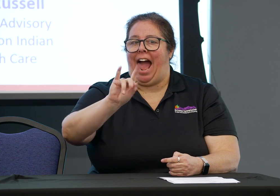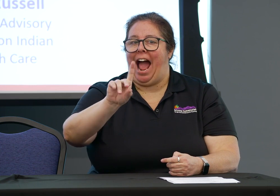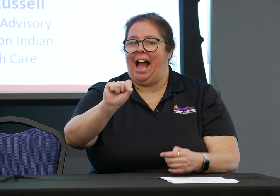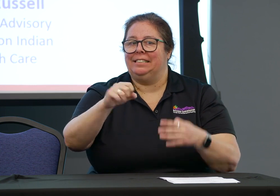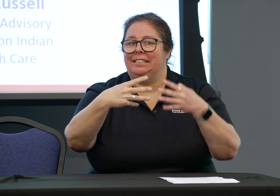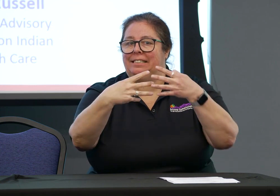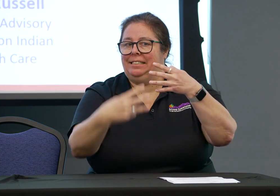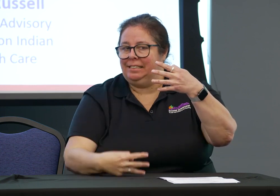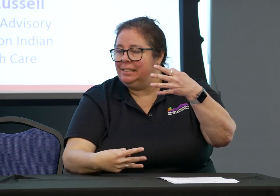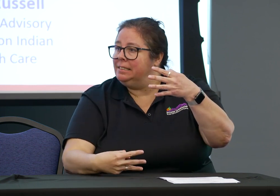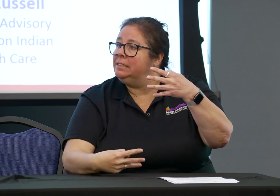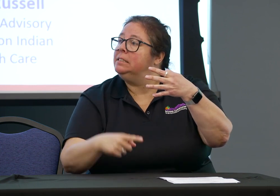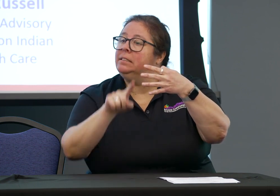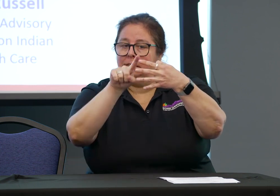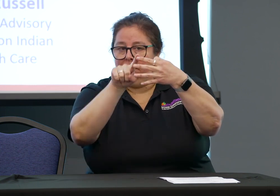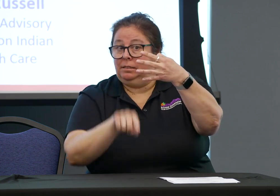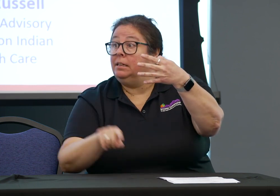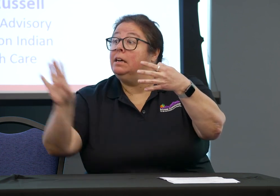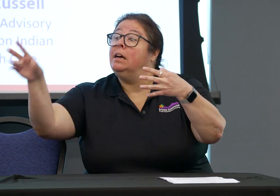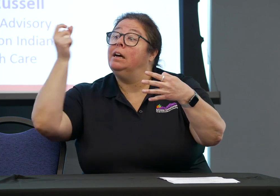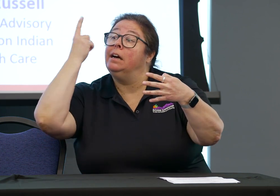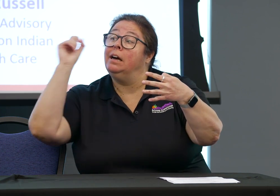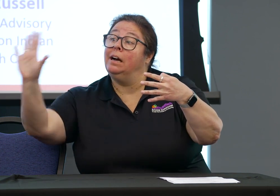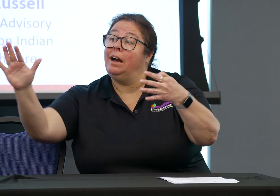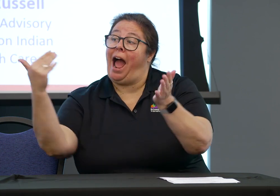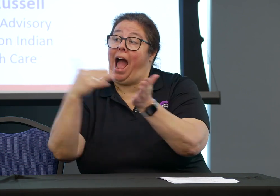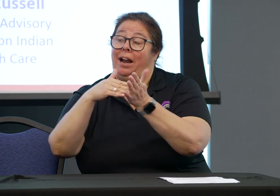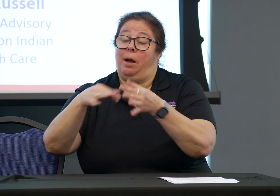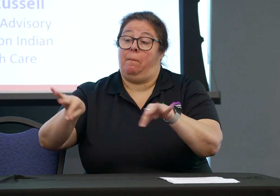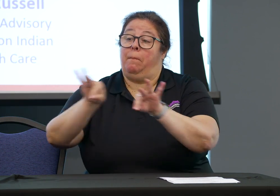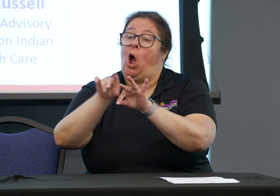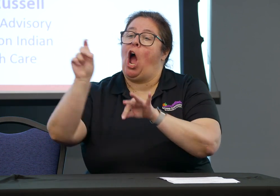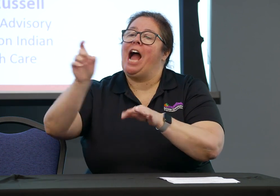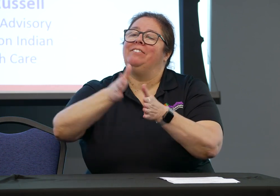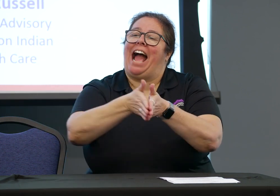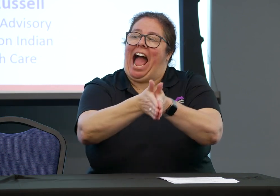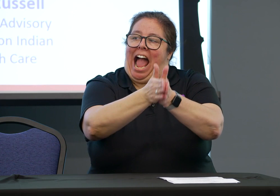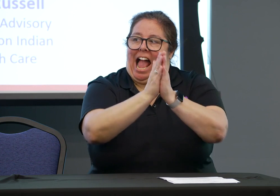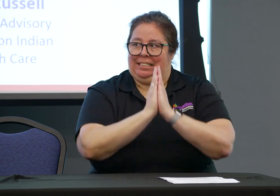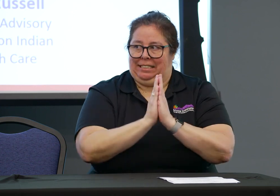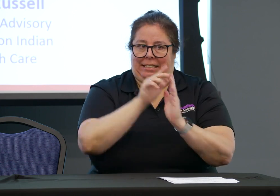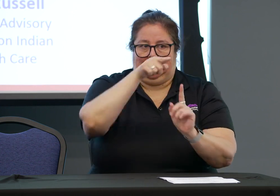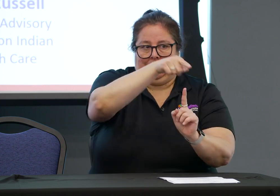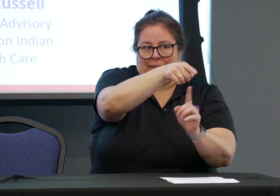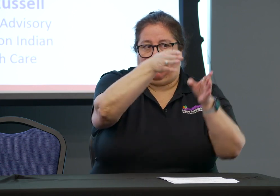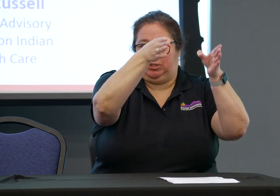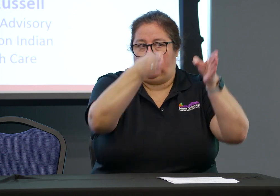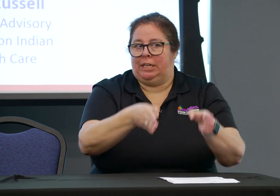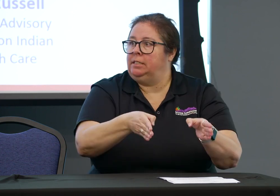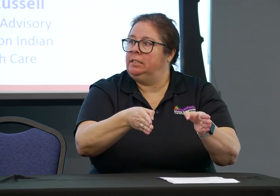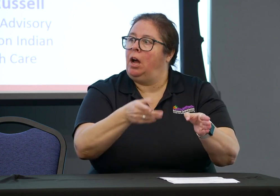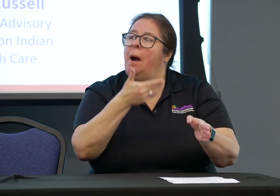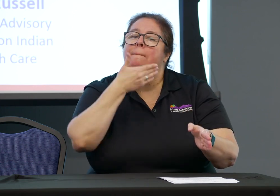We have auxiliary aids as well that can be used. Again, it's important that you ask the patient